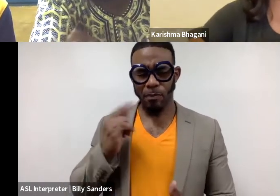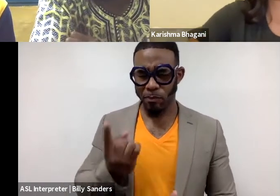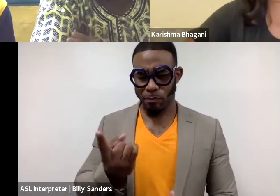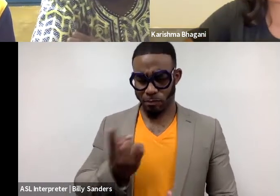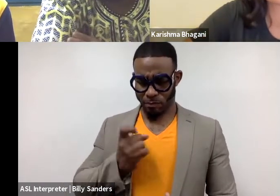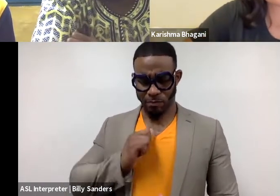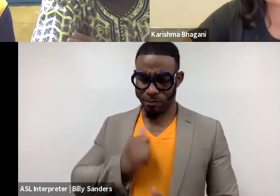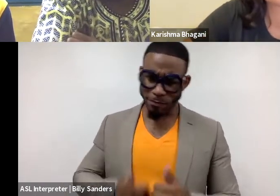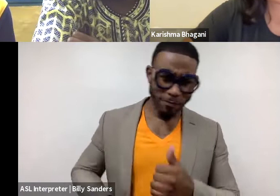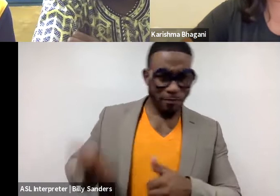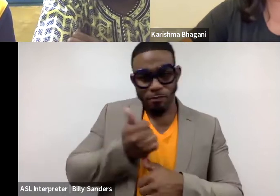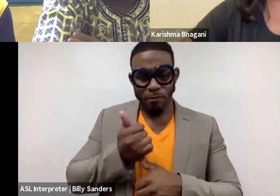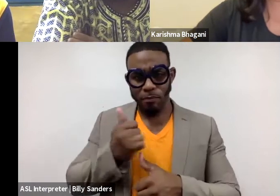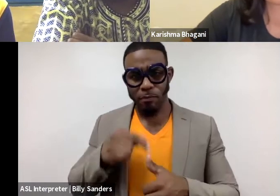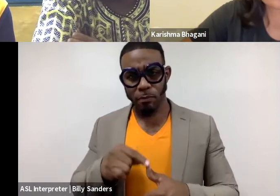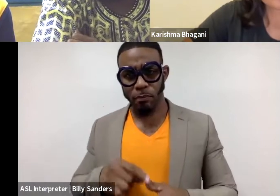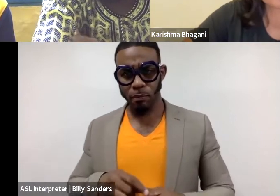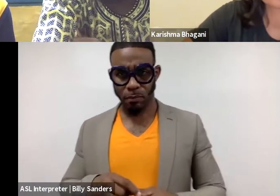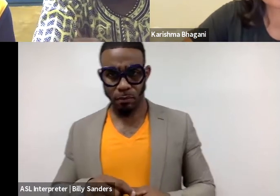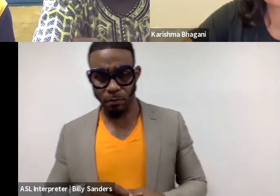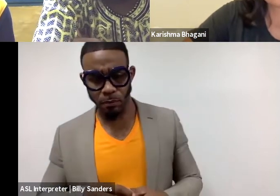(Charles speaks French)